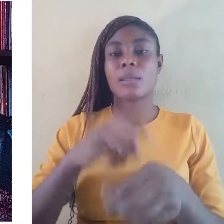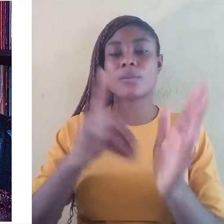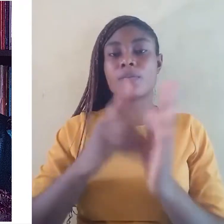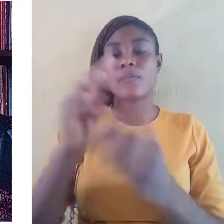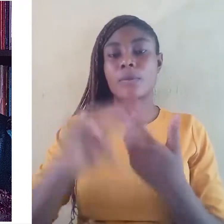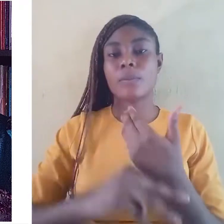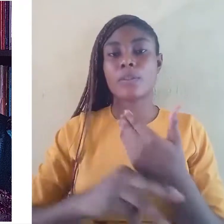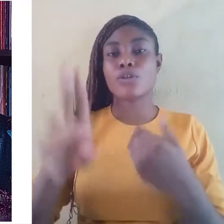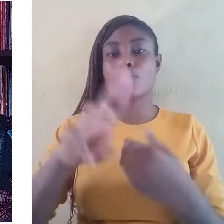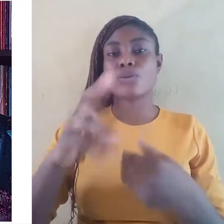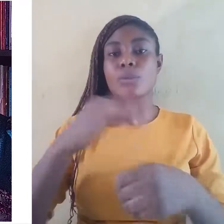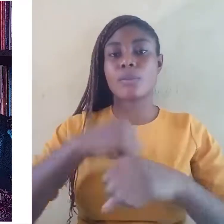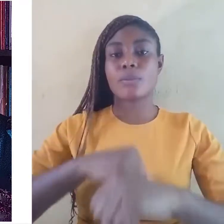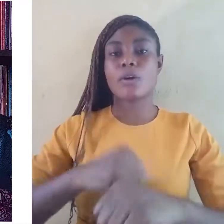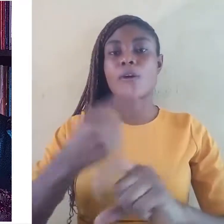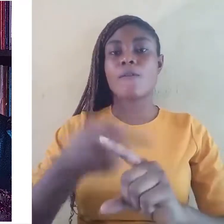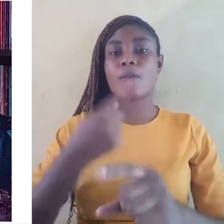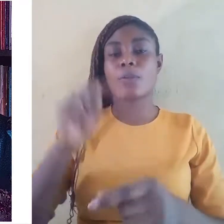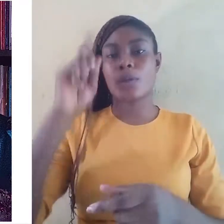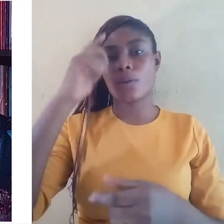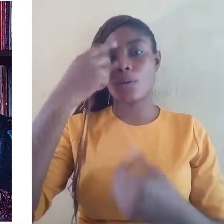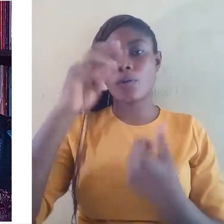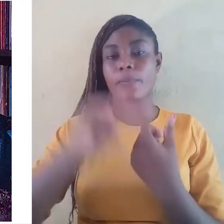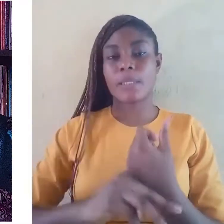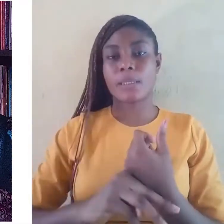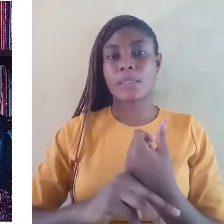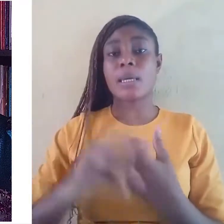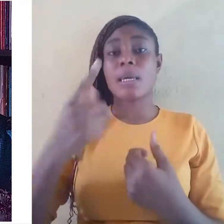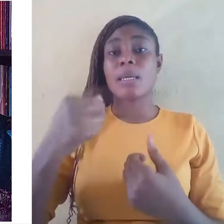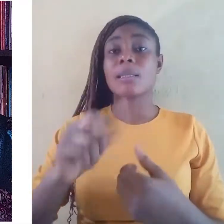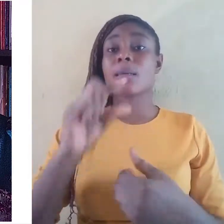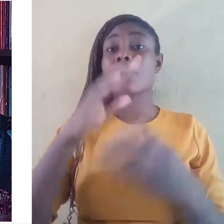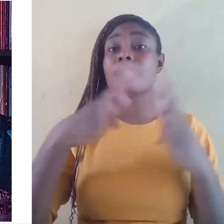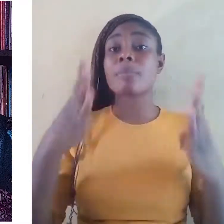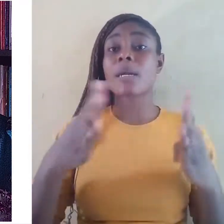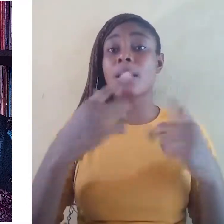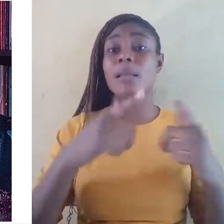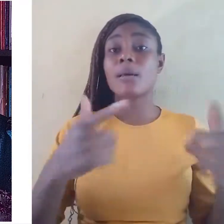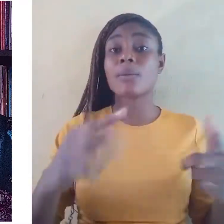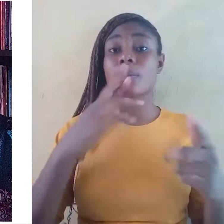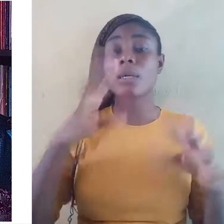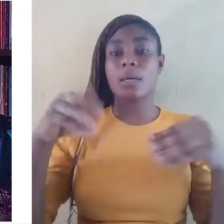from the government. The majority languages are accepted, legitimate and official.